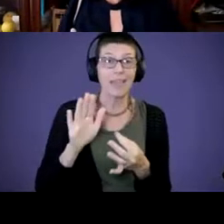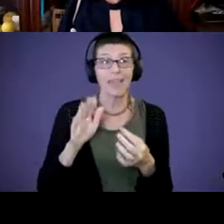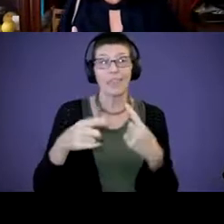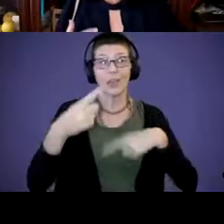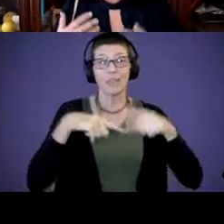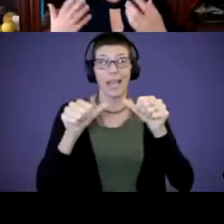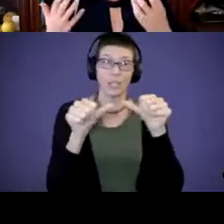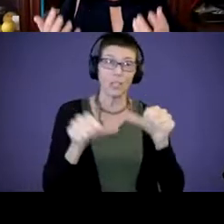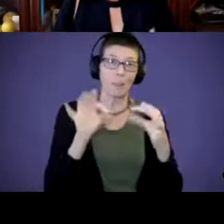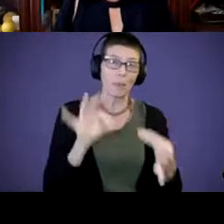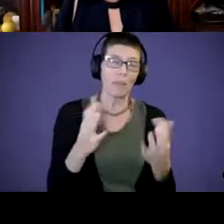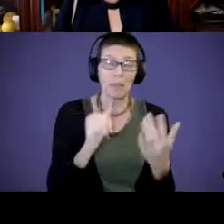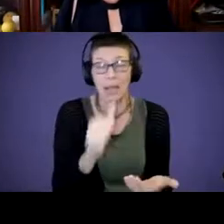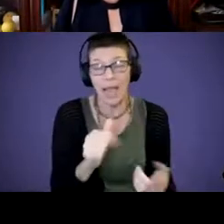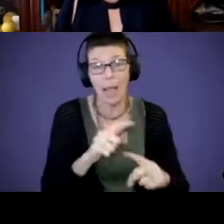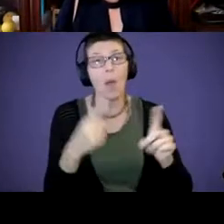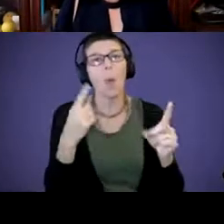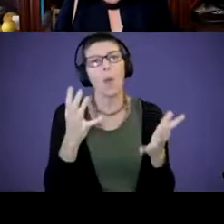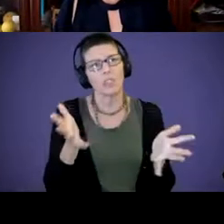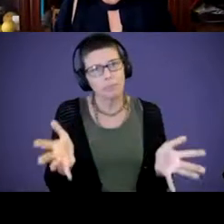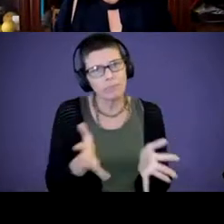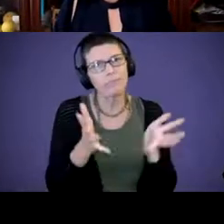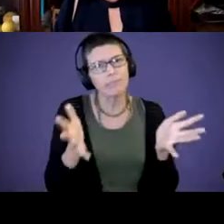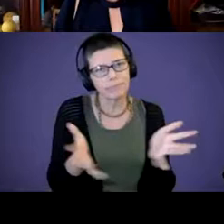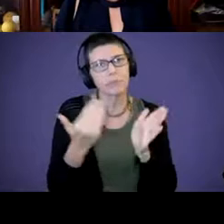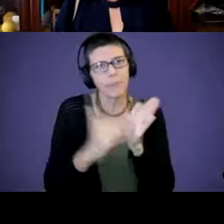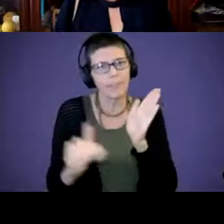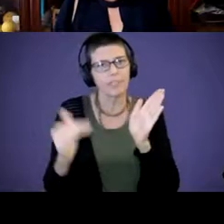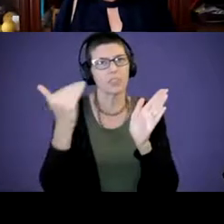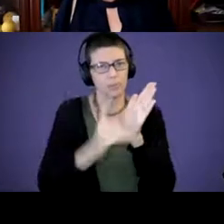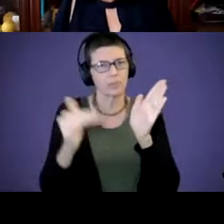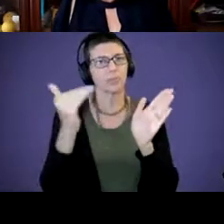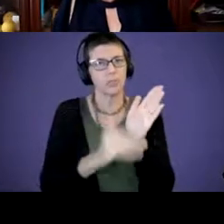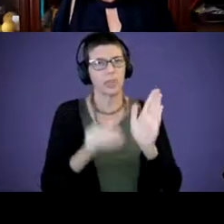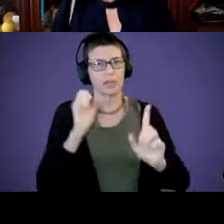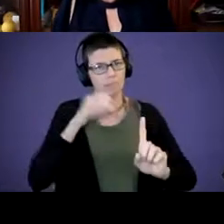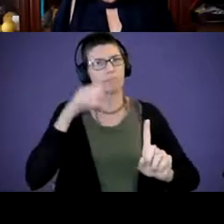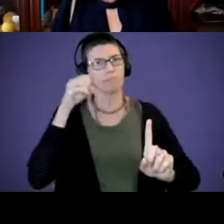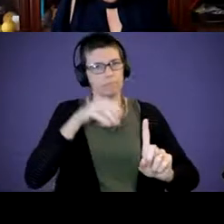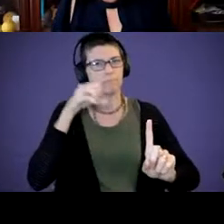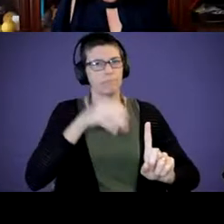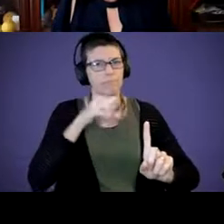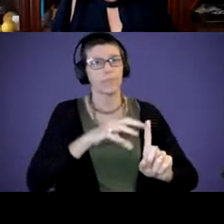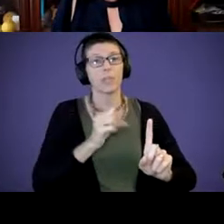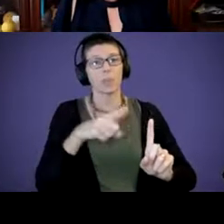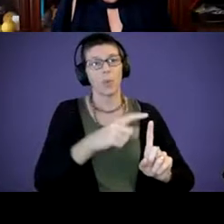but we want to keep encouraging through repetition and exposure. So, they understand the different